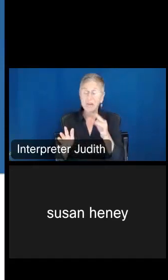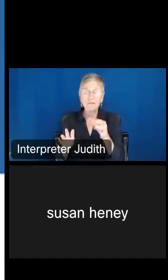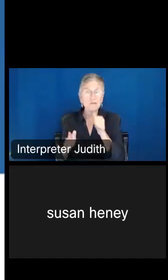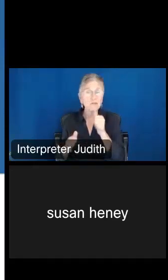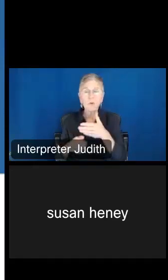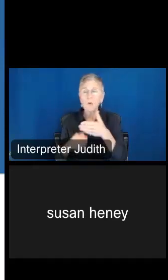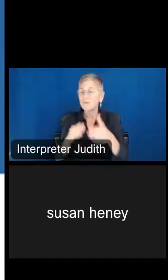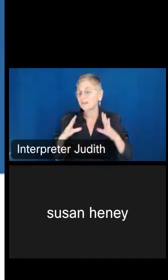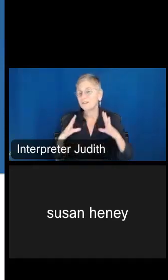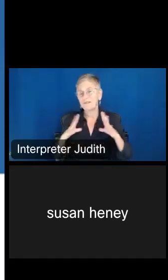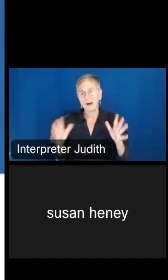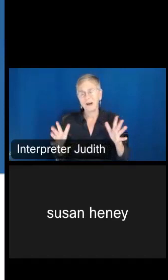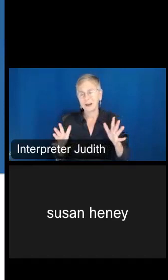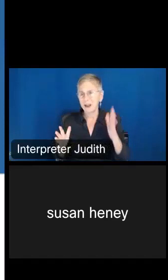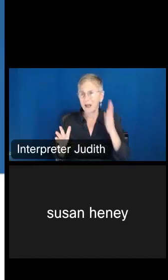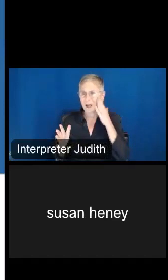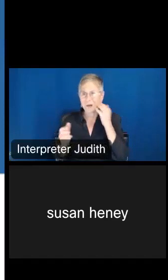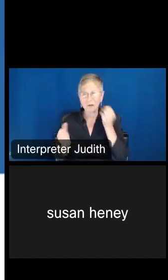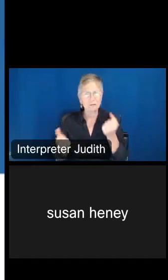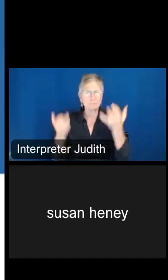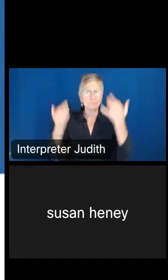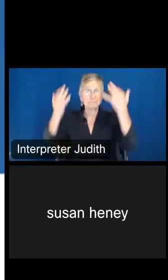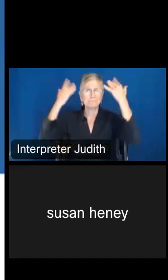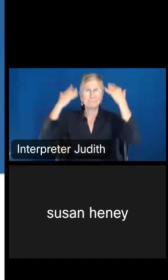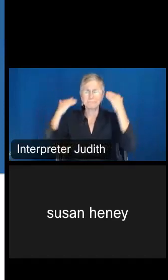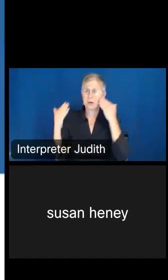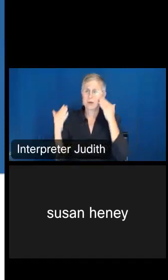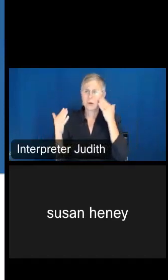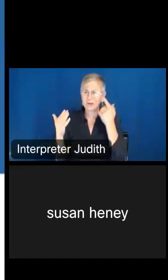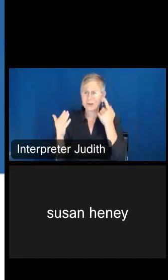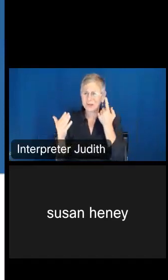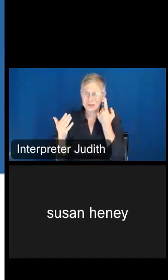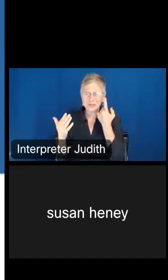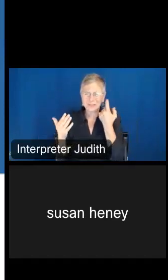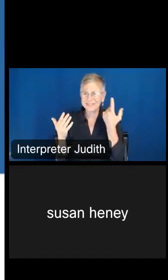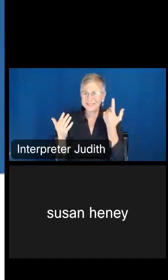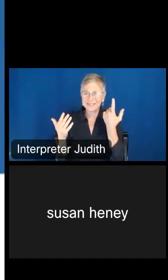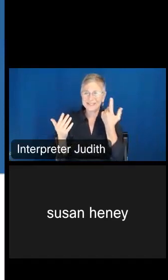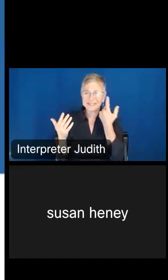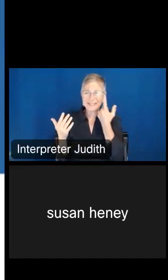a bit overwhelming at first, especially since you've just gone over data.census.gov, but